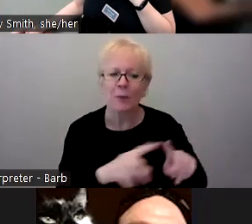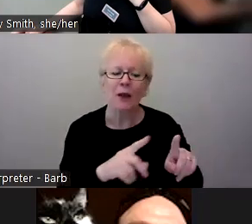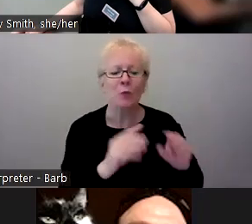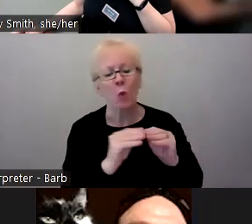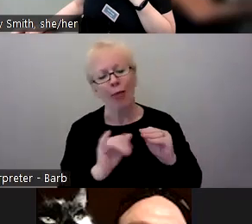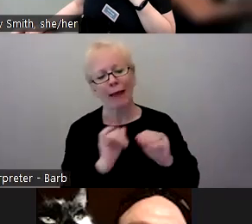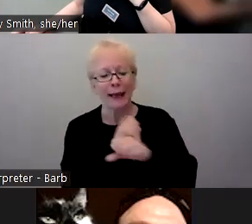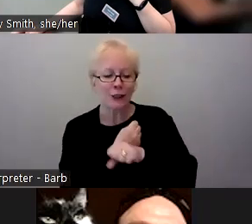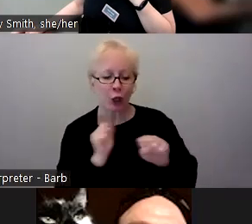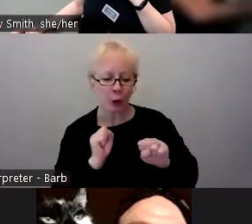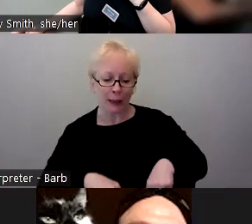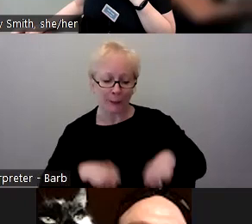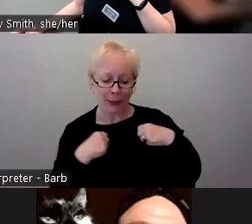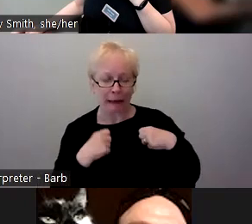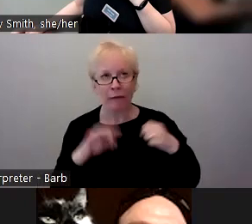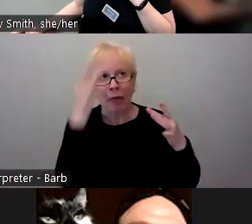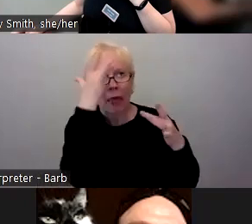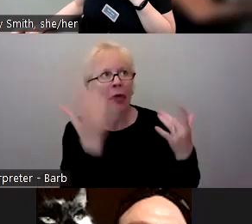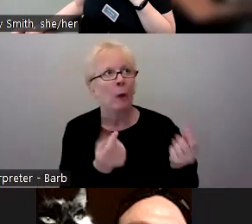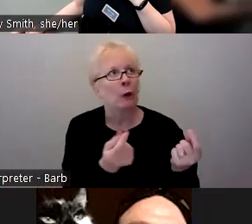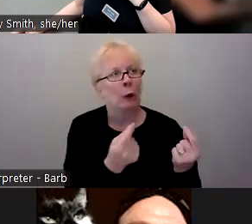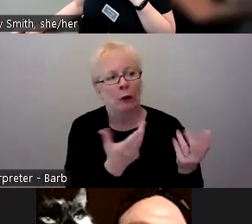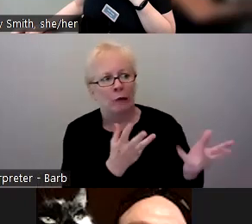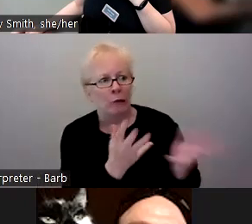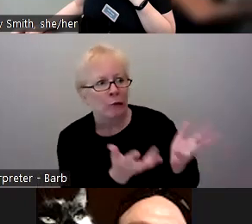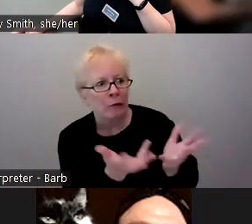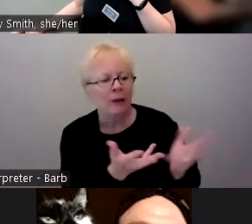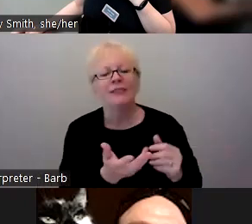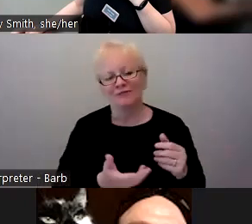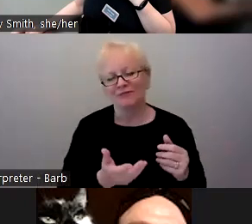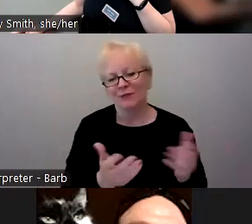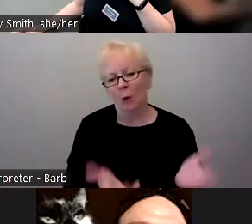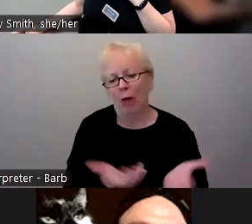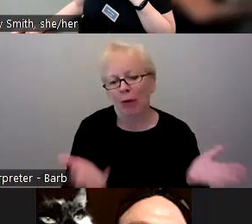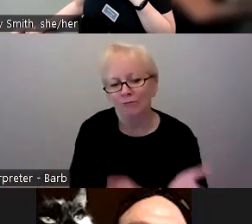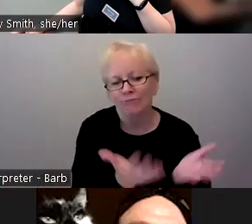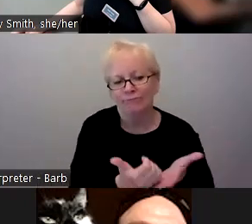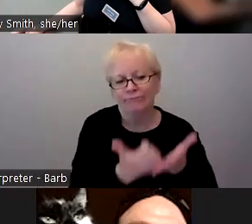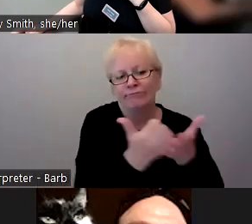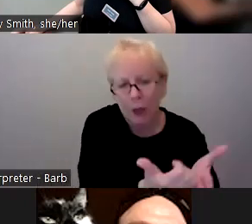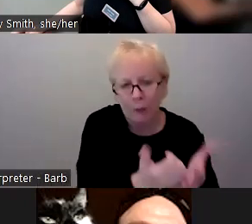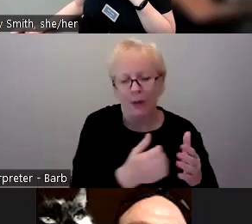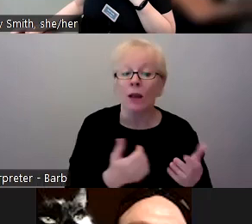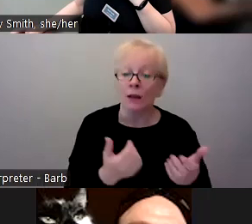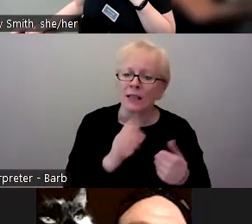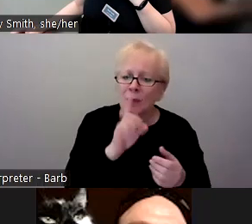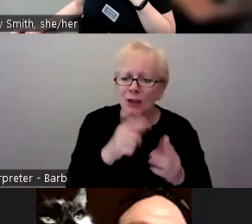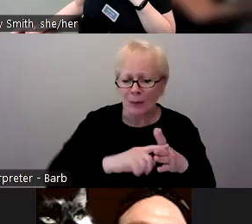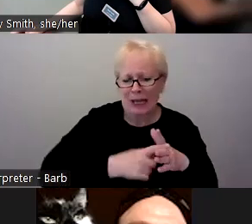blanking out on what to talk about with your person, particularly in the first couple months as you're getting to know one another. So thank you.